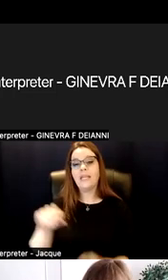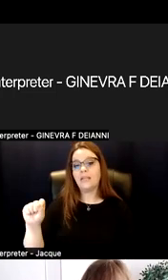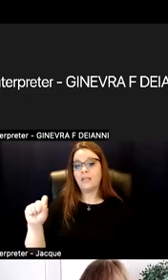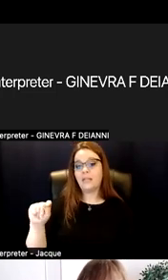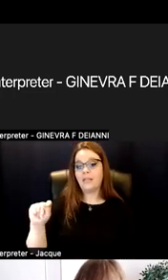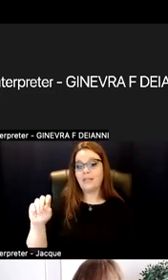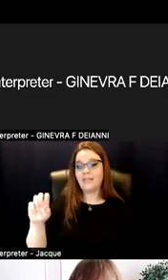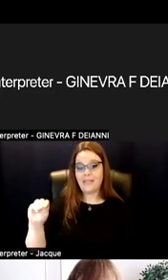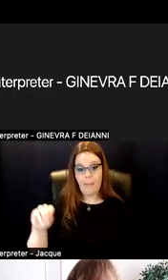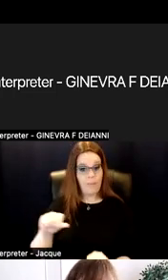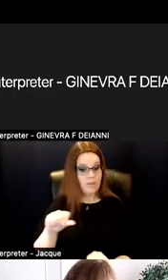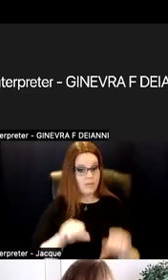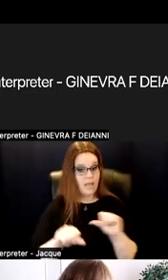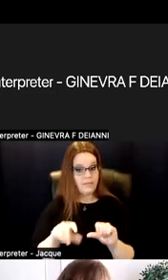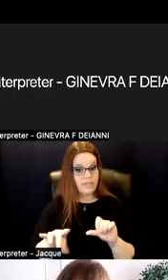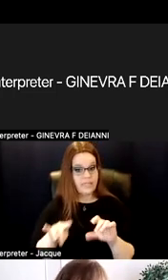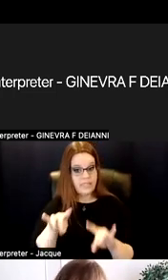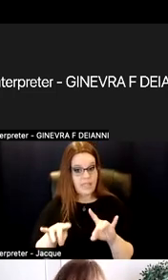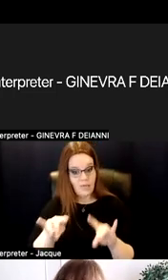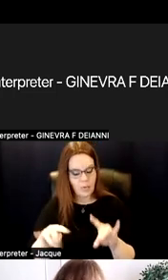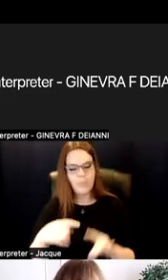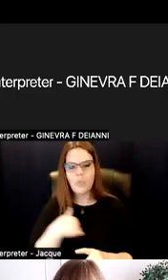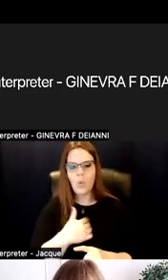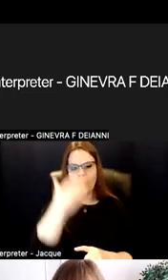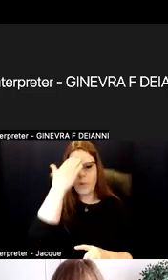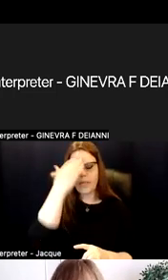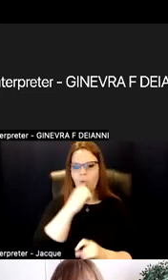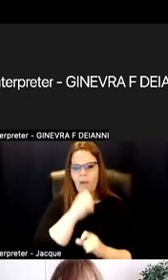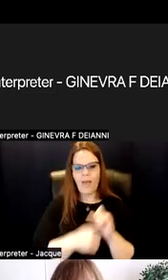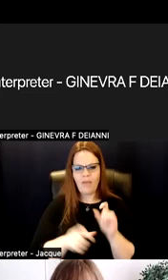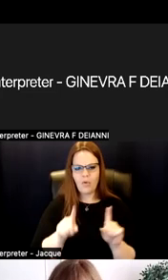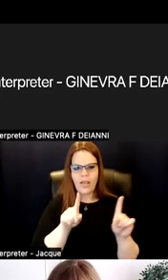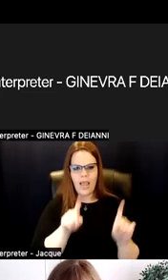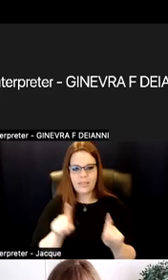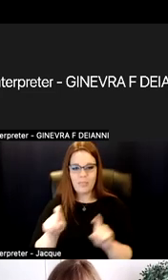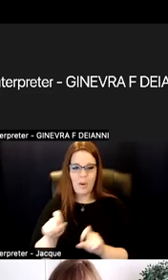we know that sometimes not every experiment works.